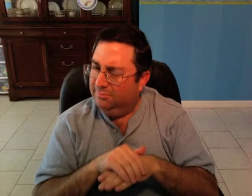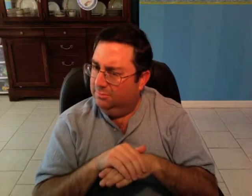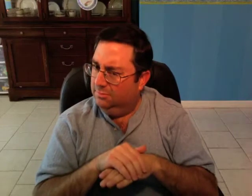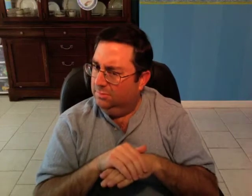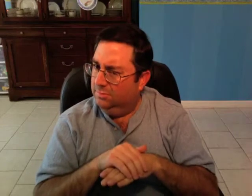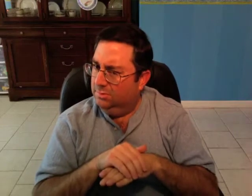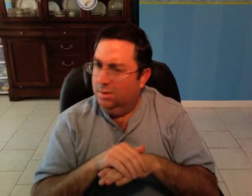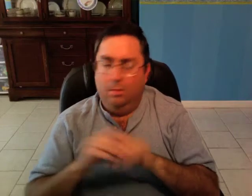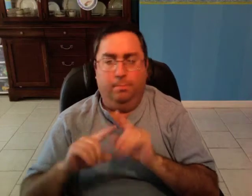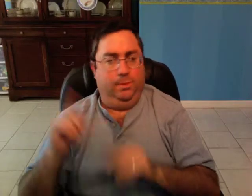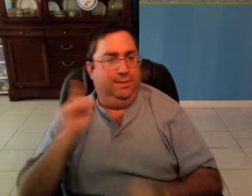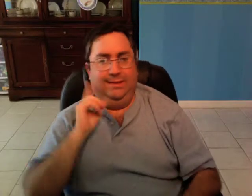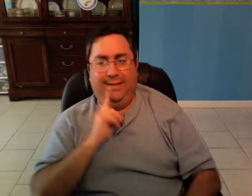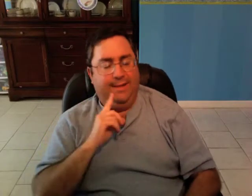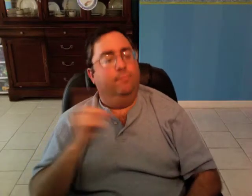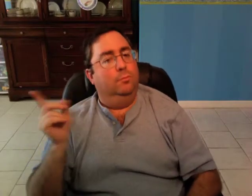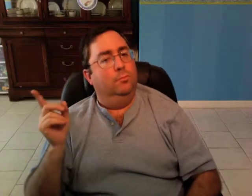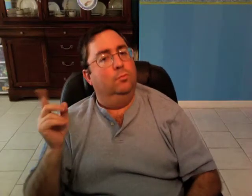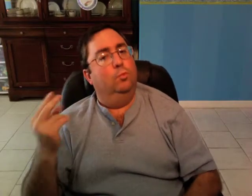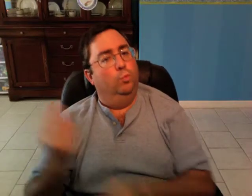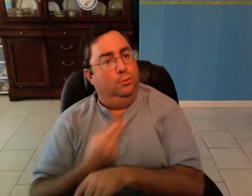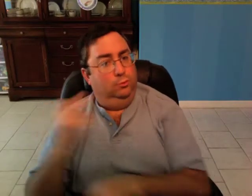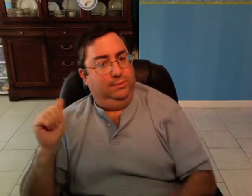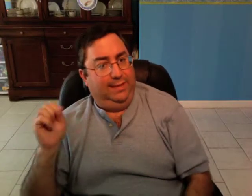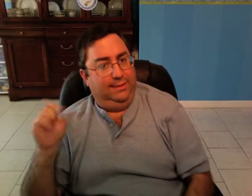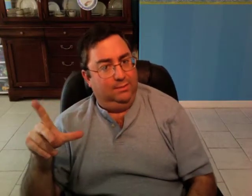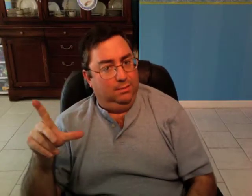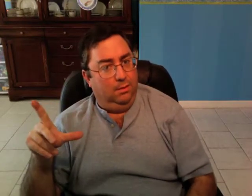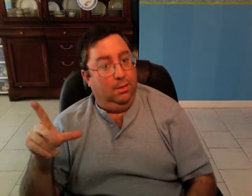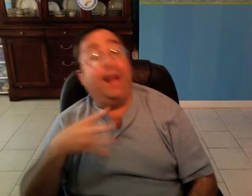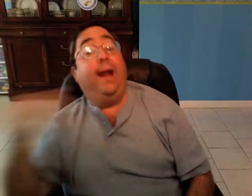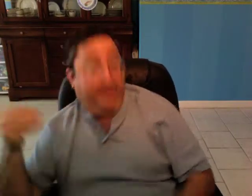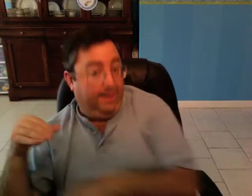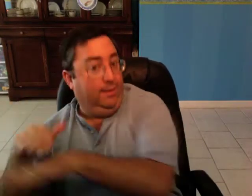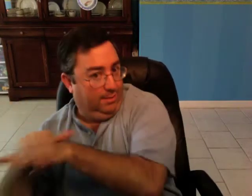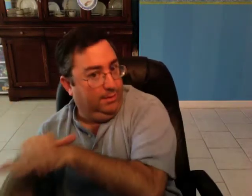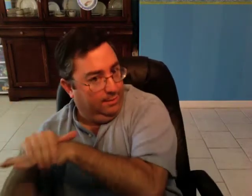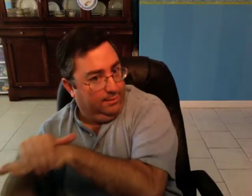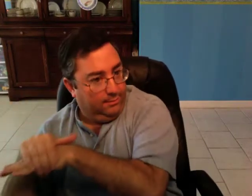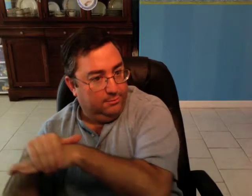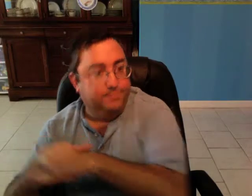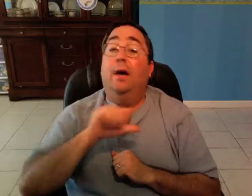But Deaf people use ASL. AND they also use English.